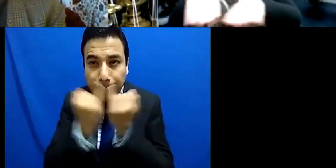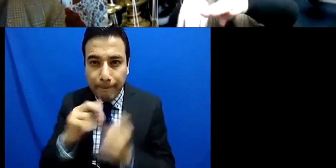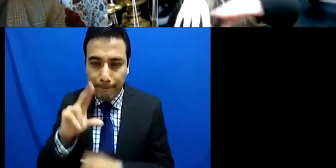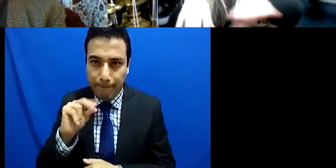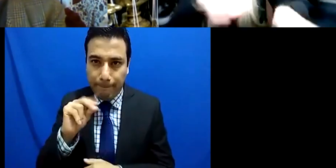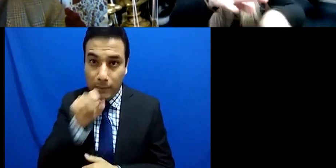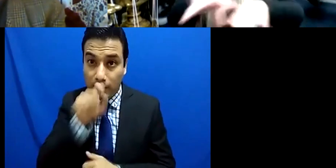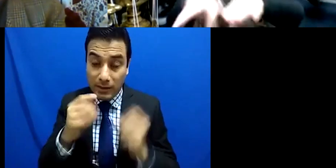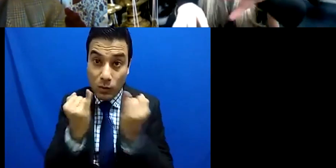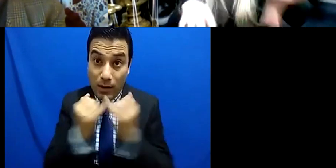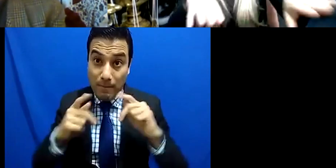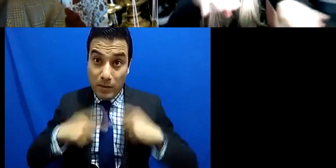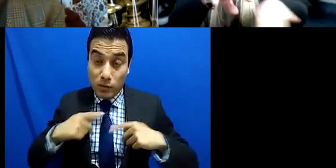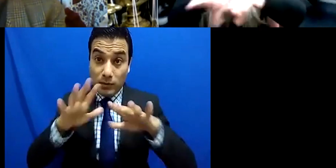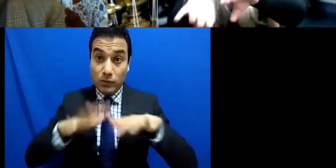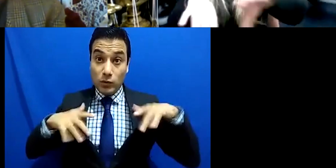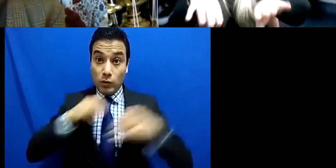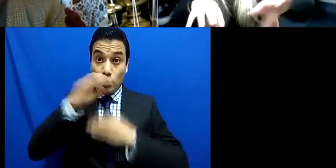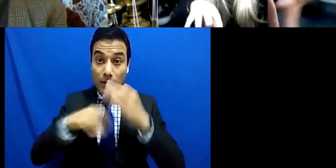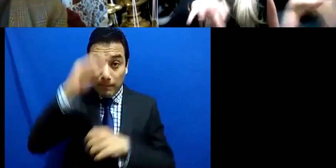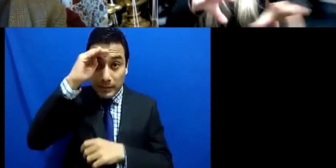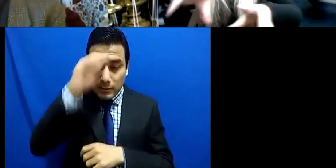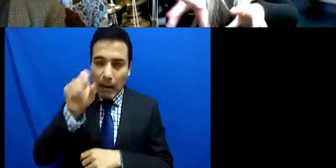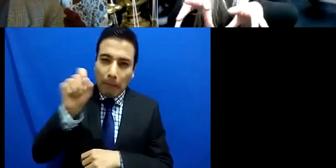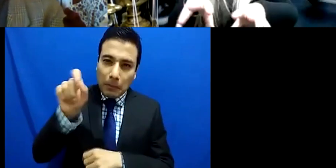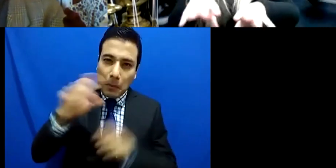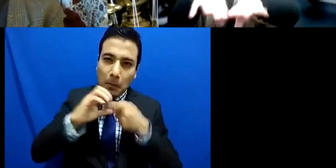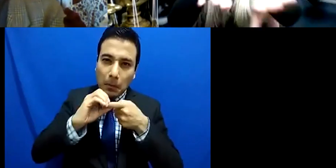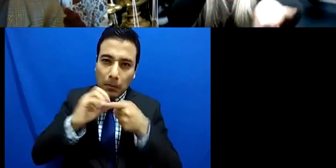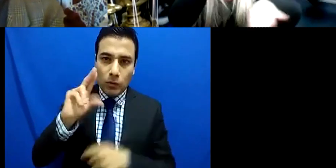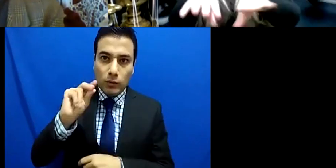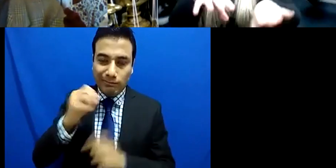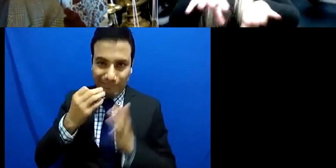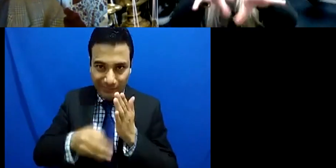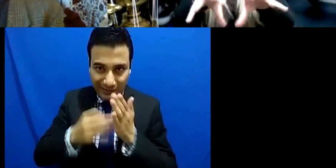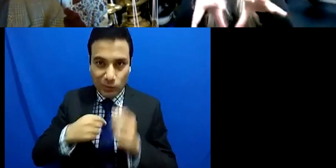exploring no man's land and you know some things will work some things won't so it's that sort